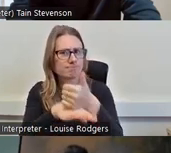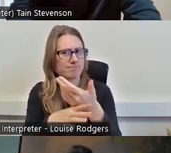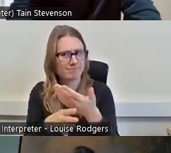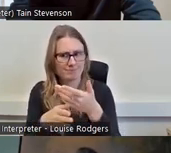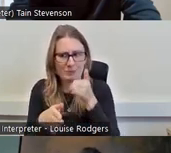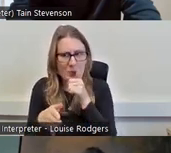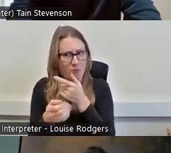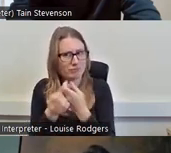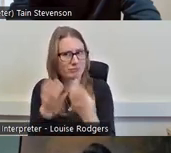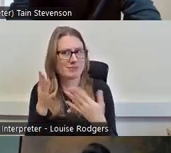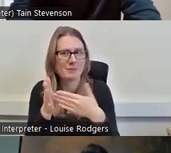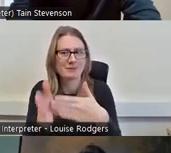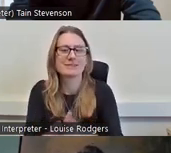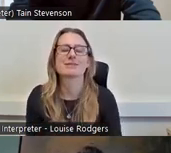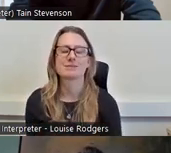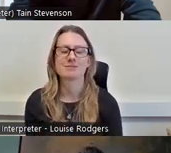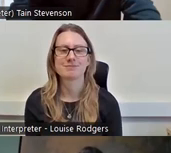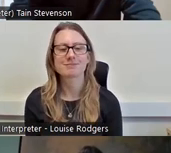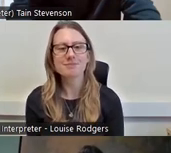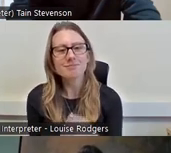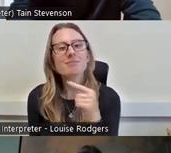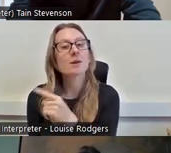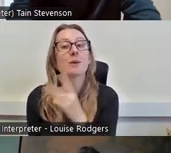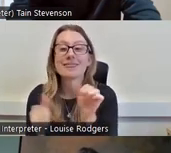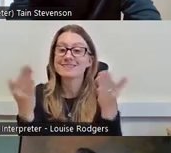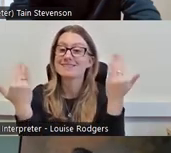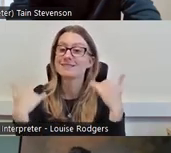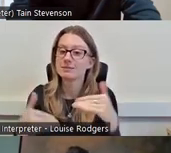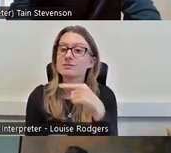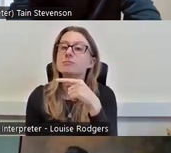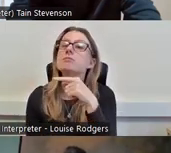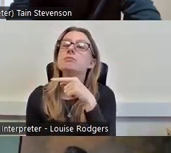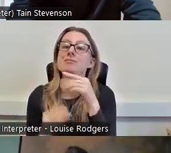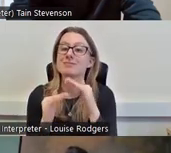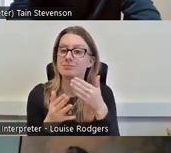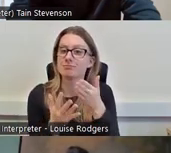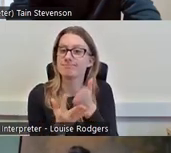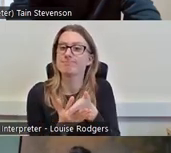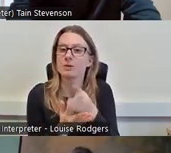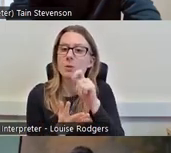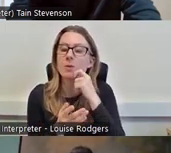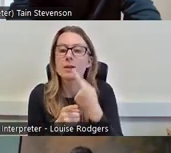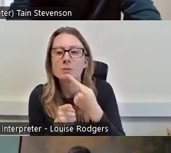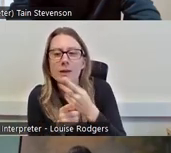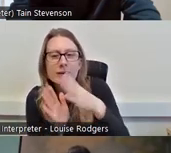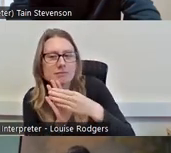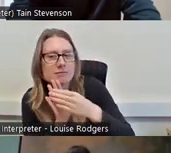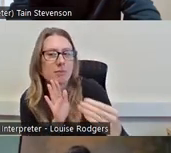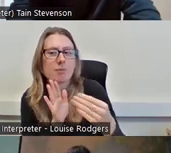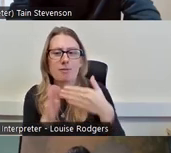so in this next part we're going to talk through an example of a barrier and